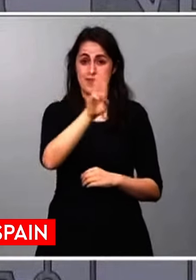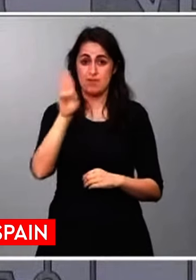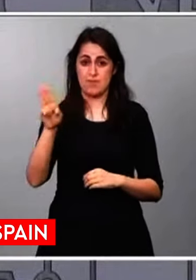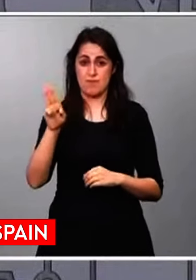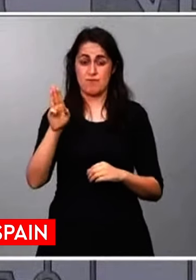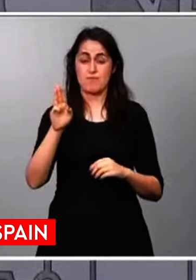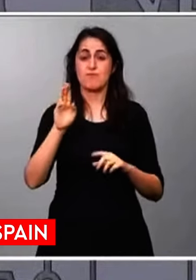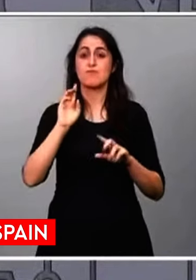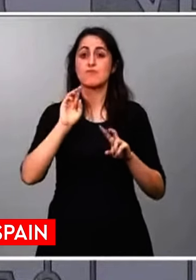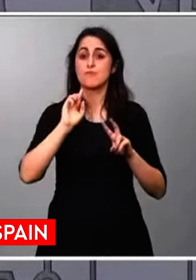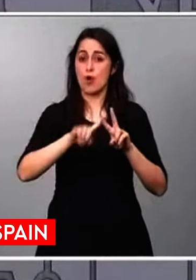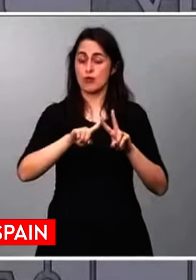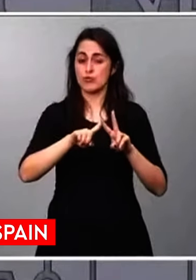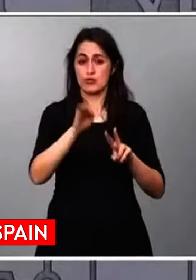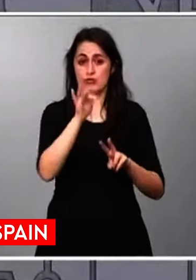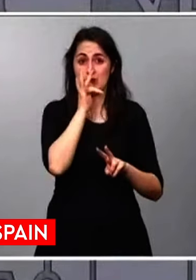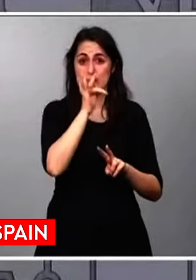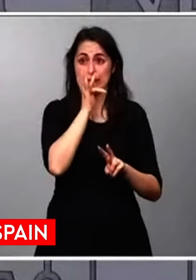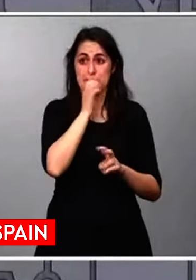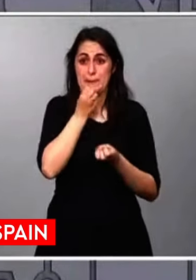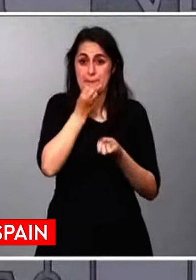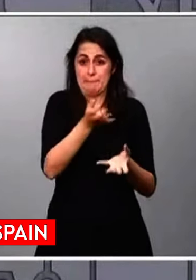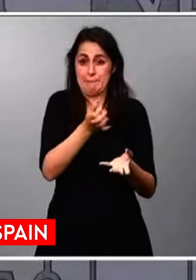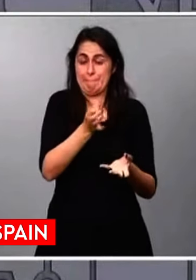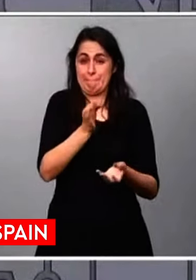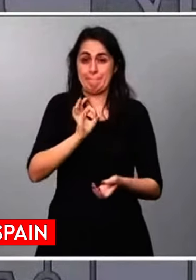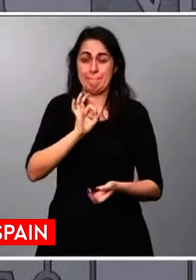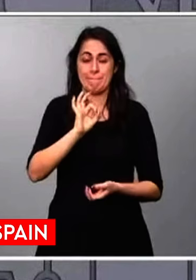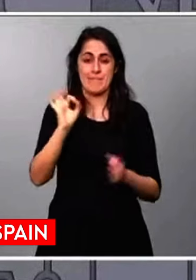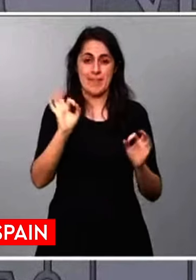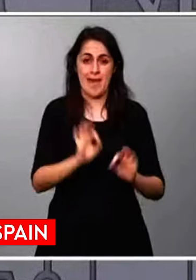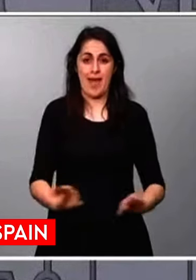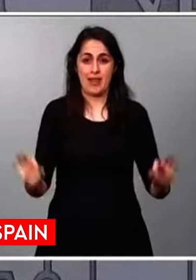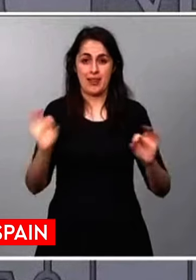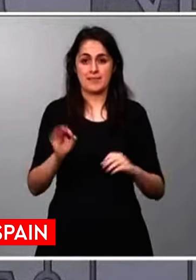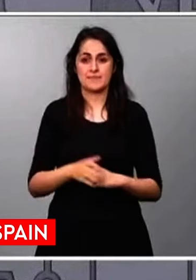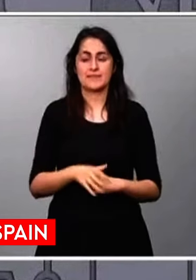I want to inform you that I have just spoken with Josep Borrell, the high representative of the